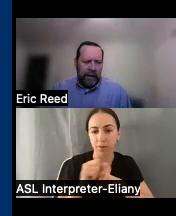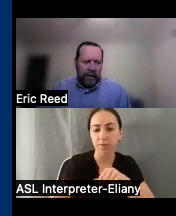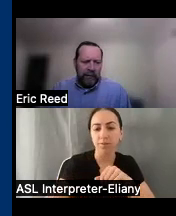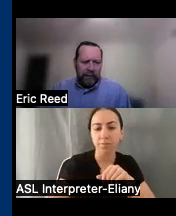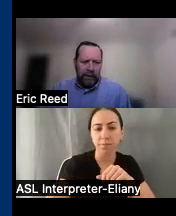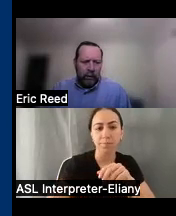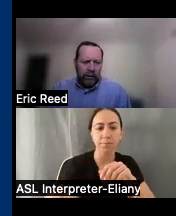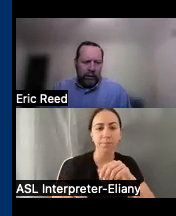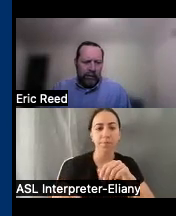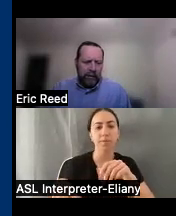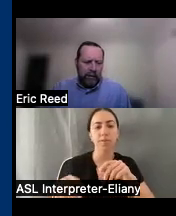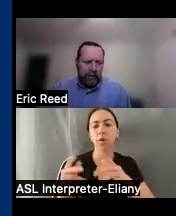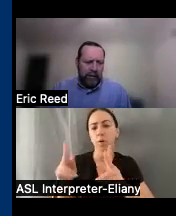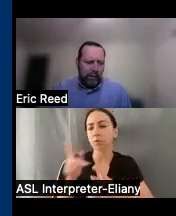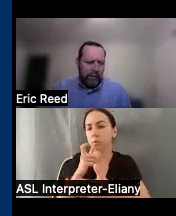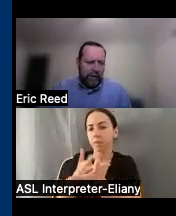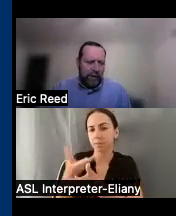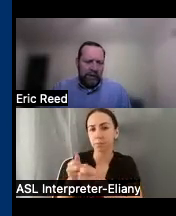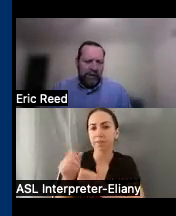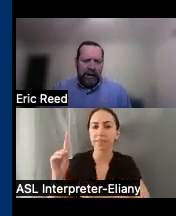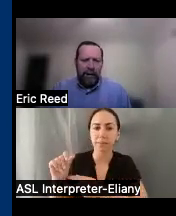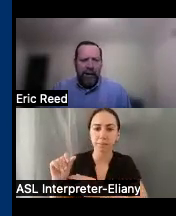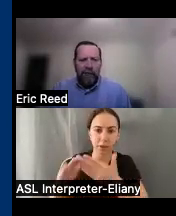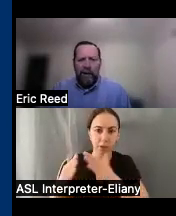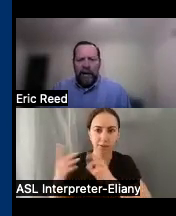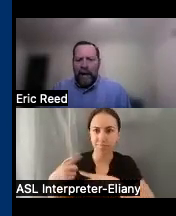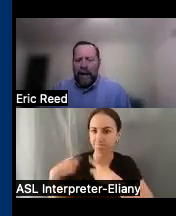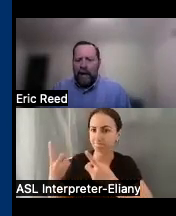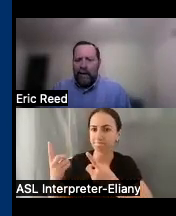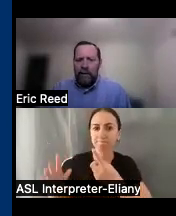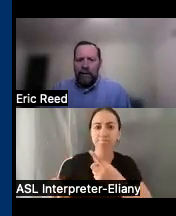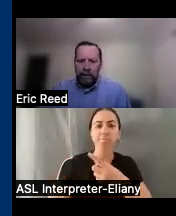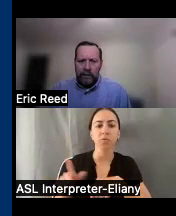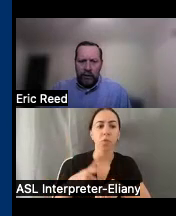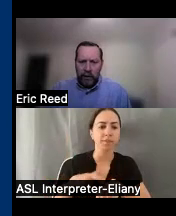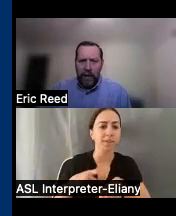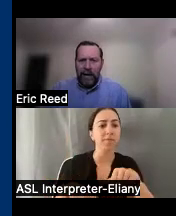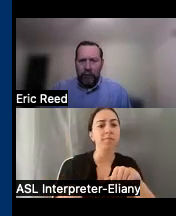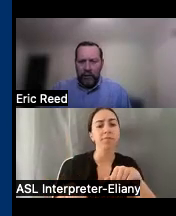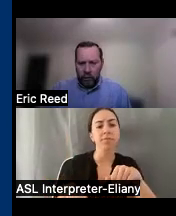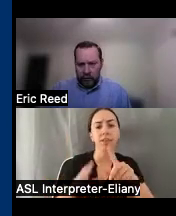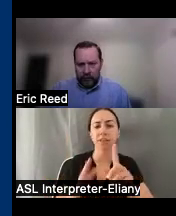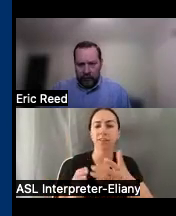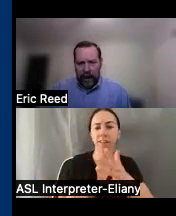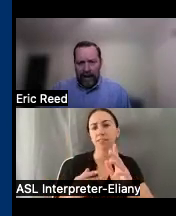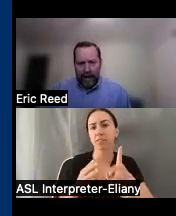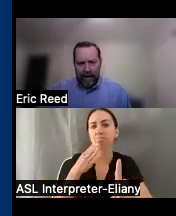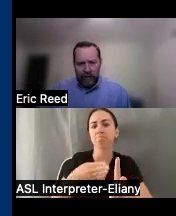been working with the disability Community his entire life and is our main resource for Ina so